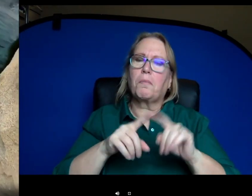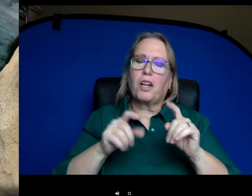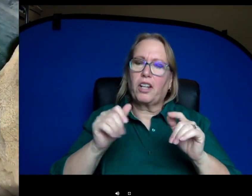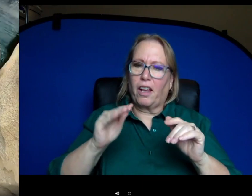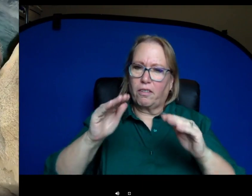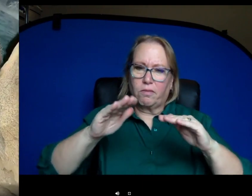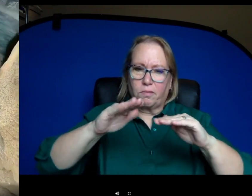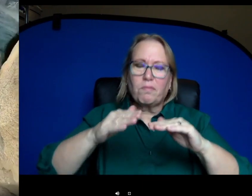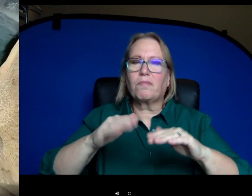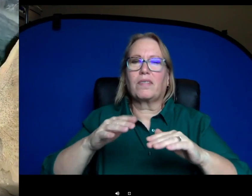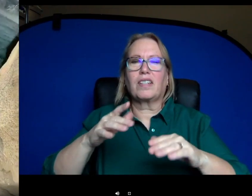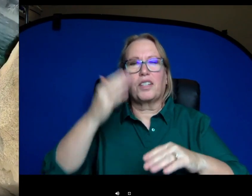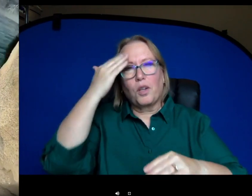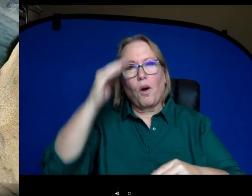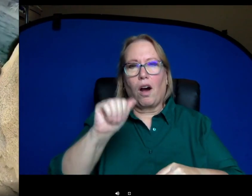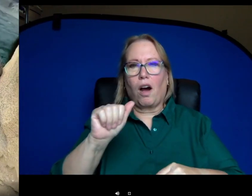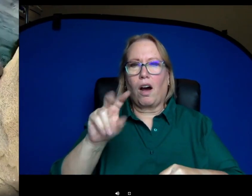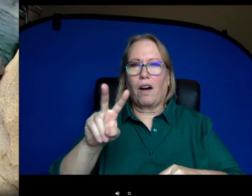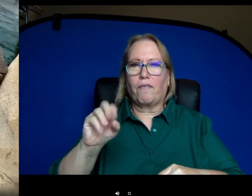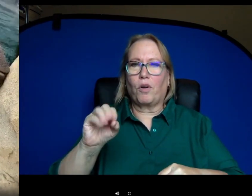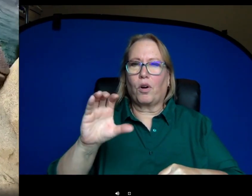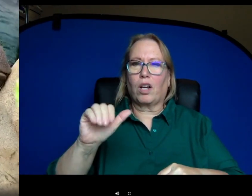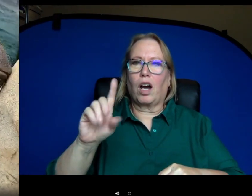we say an avocado. I know that's a really long answer. We think they feel like